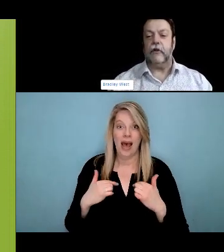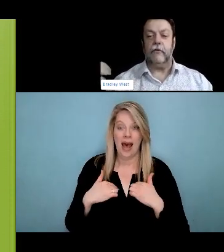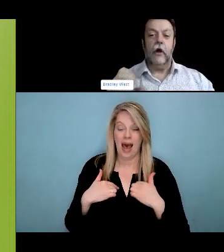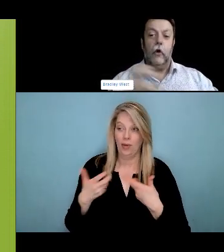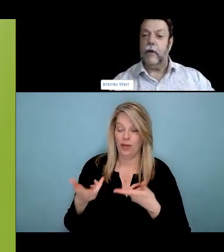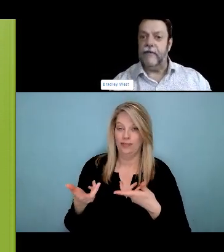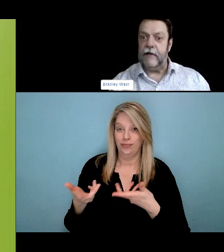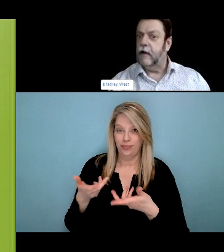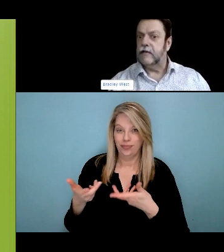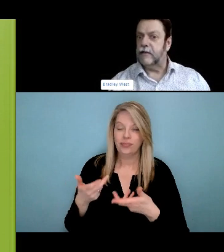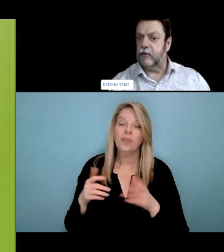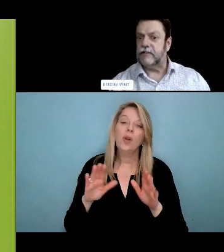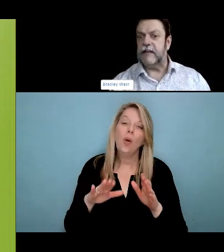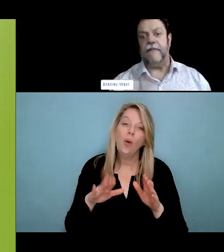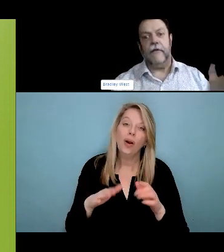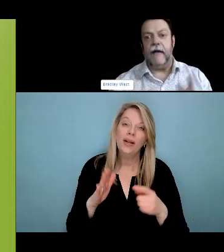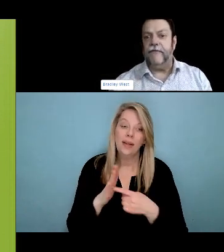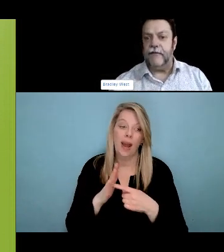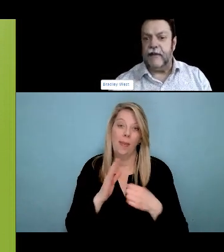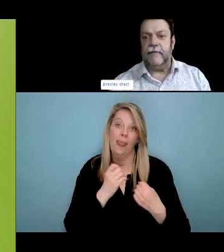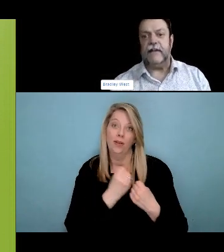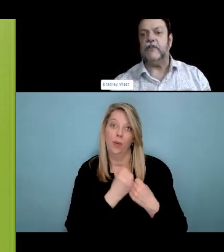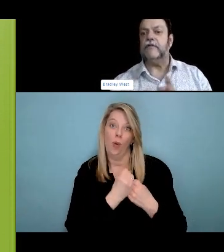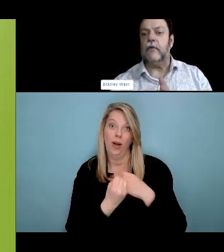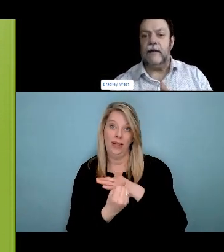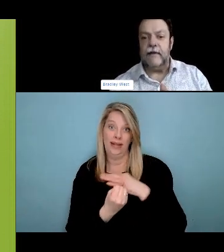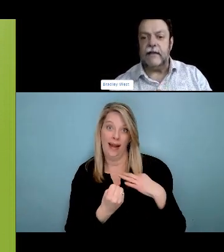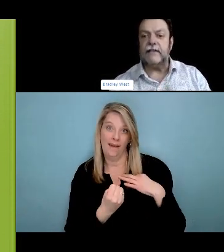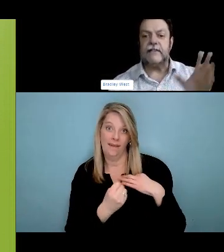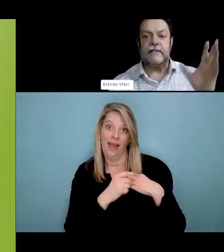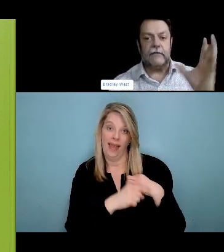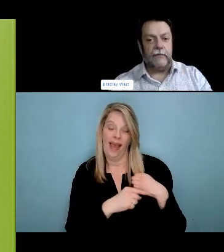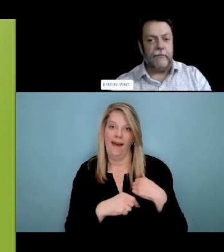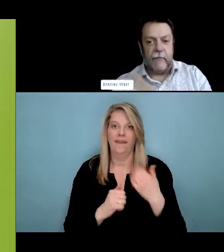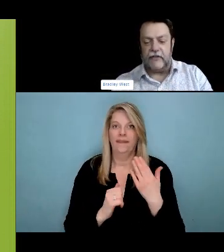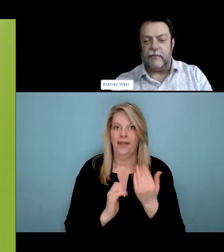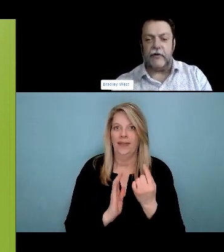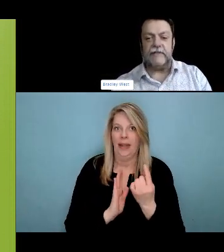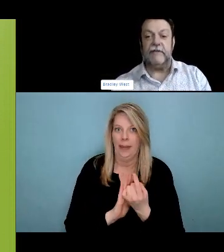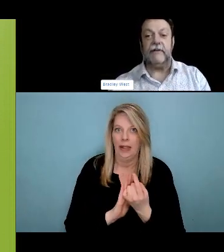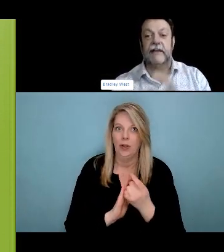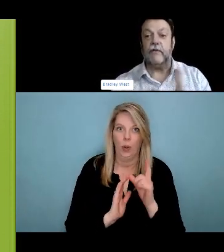We have to do lots of anti oppression and anti racism work. And look at how that relates